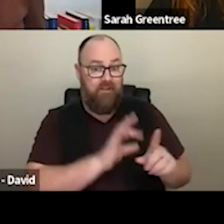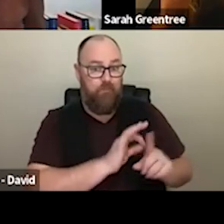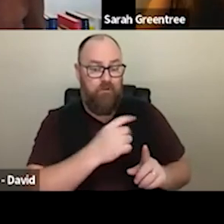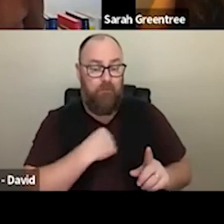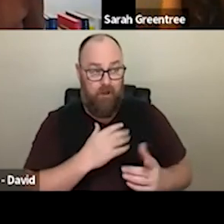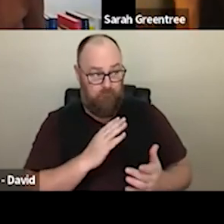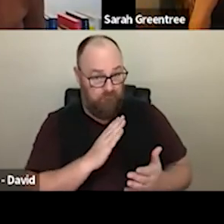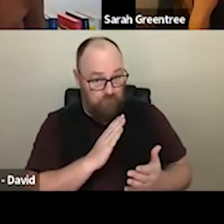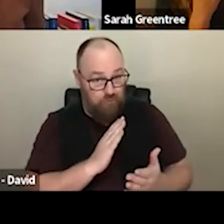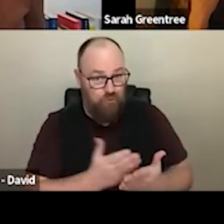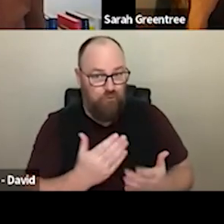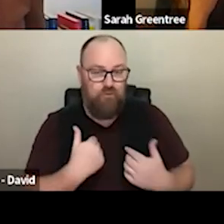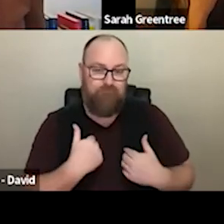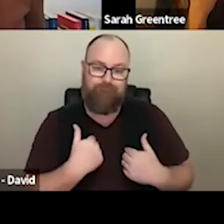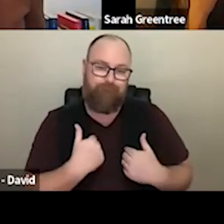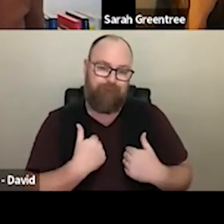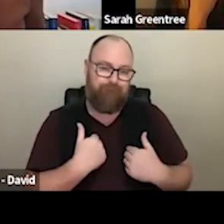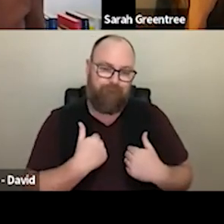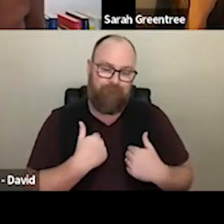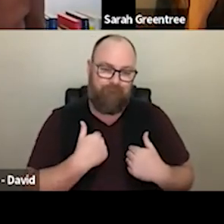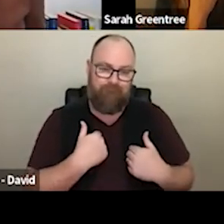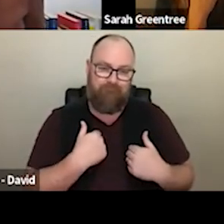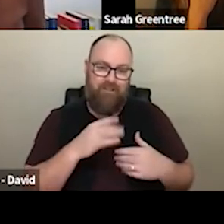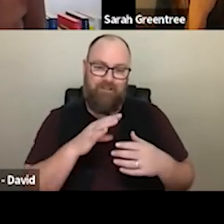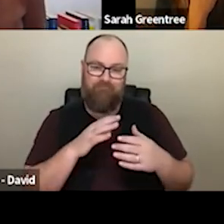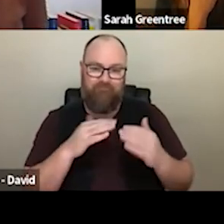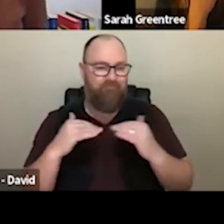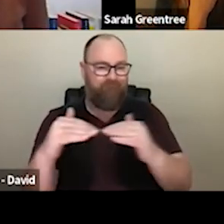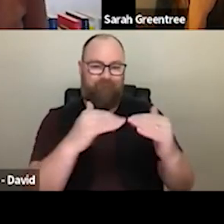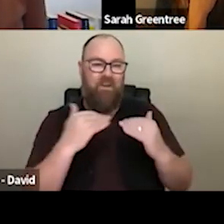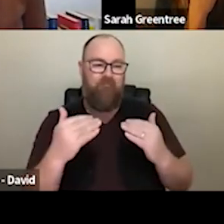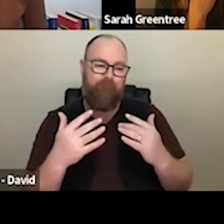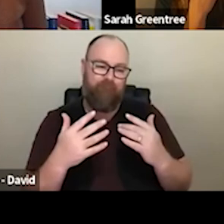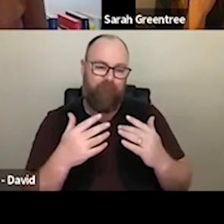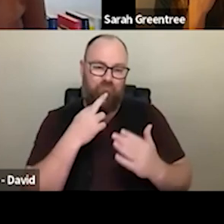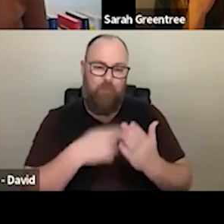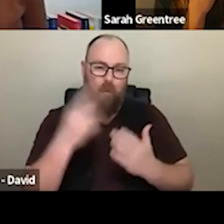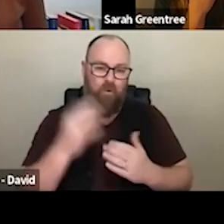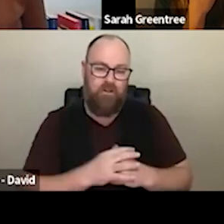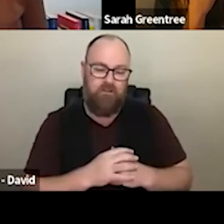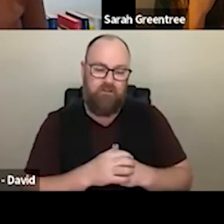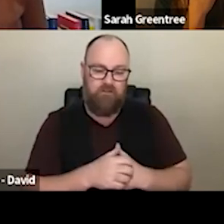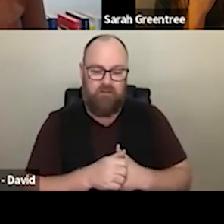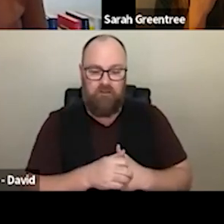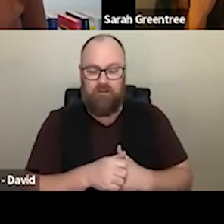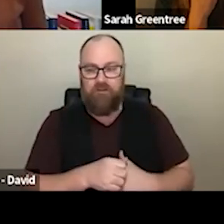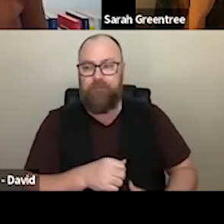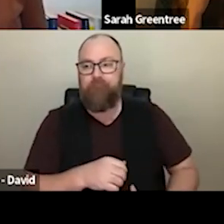things are are harmonized in terms of reporting arrangements. things are harmonised in terms of reporting. arrangements. But I also think that